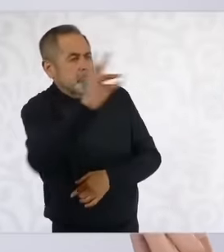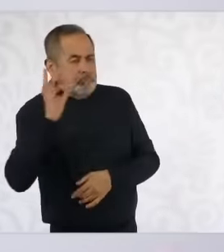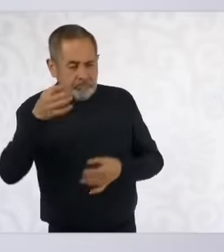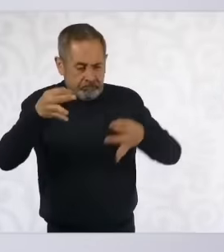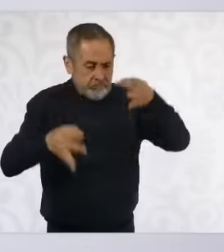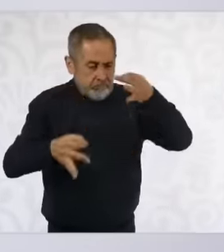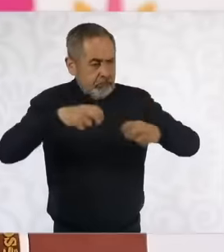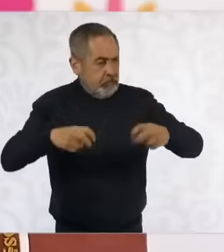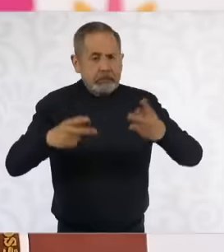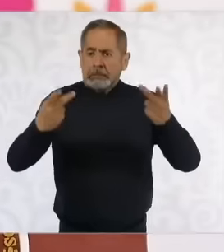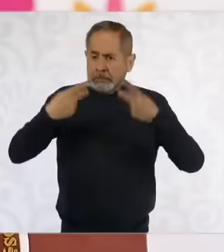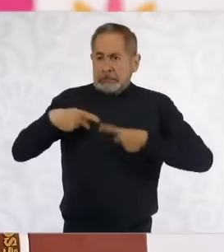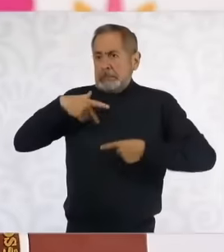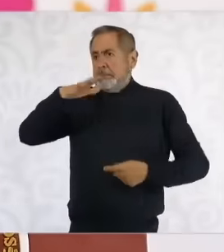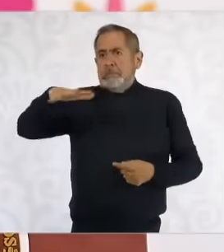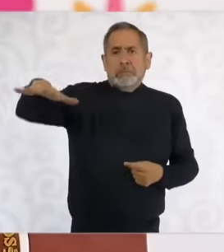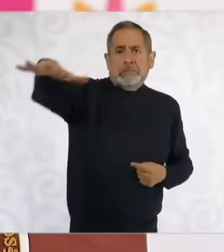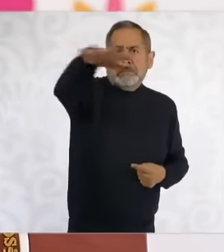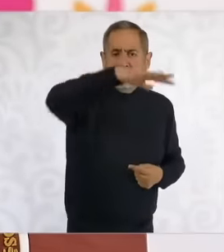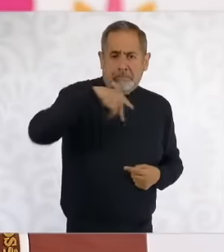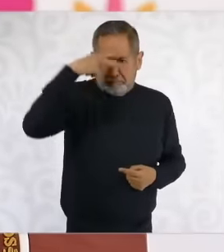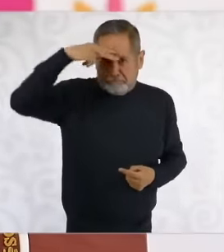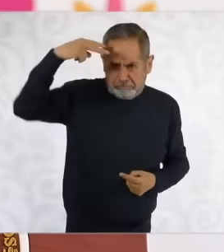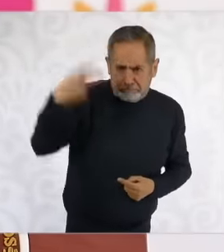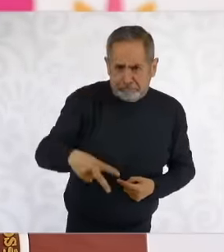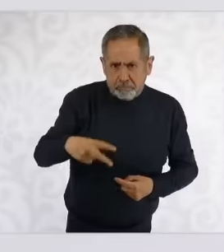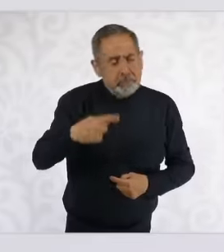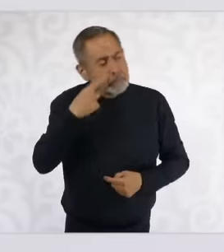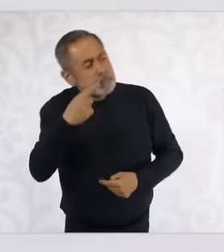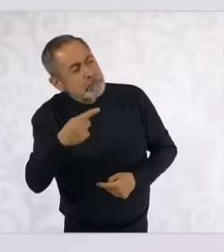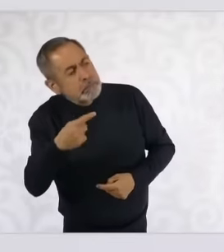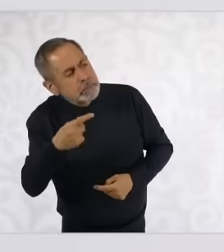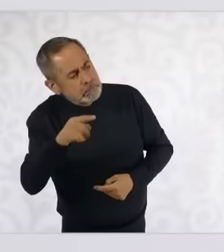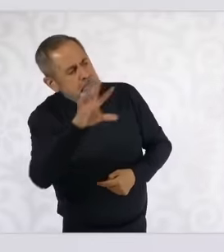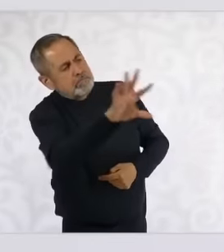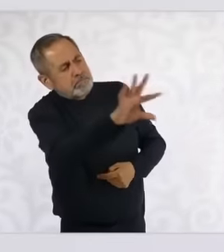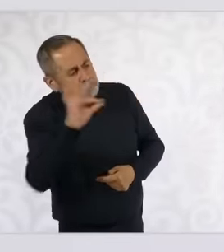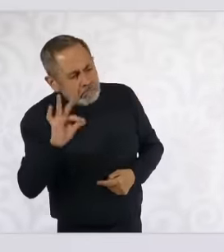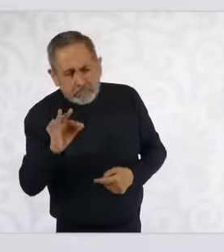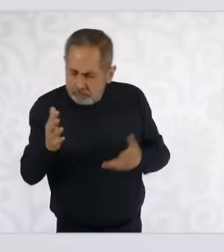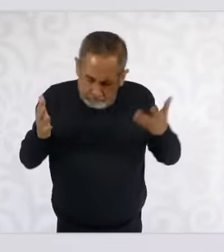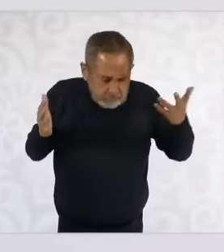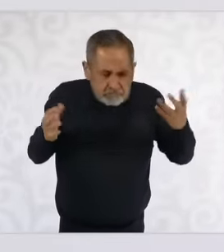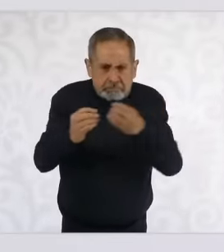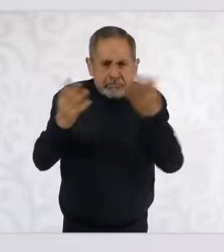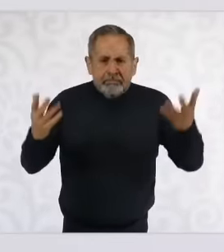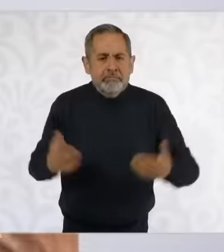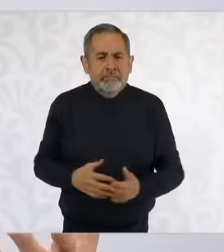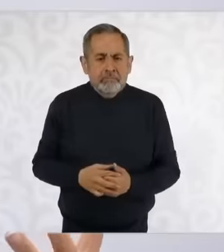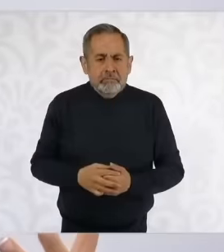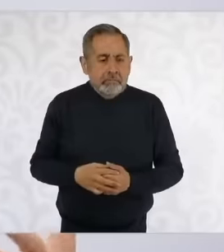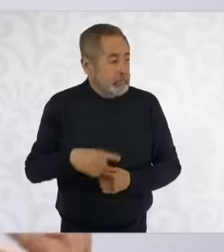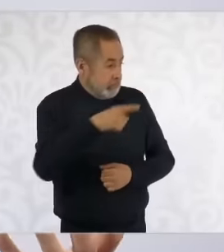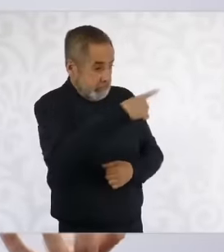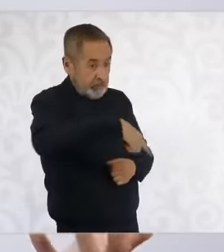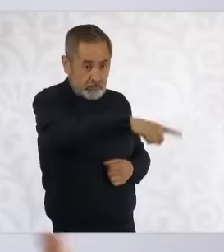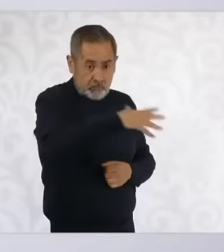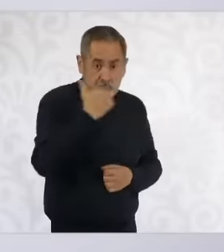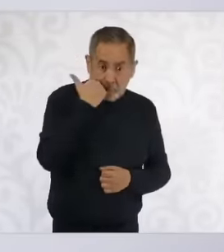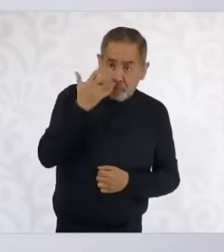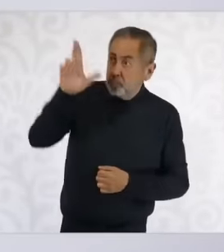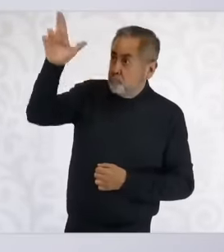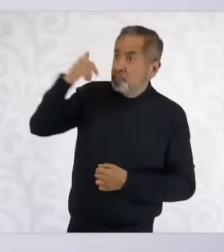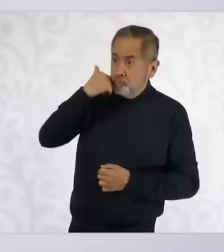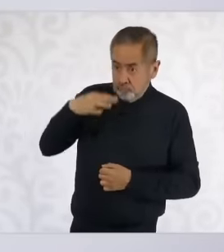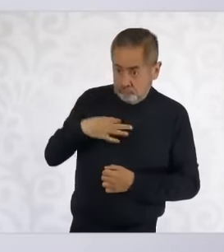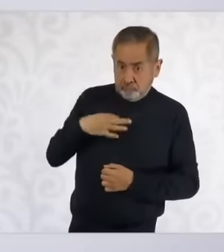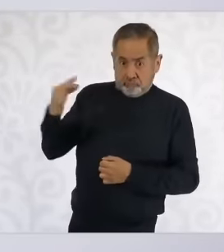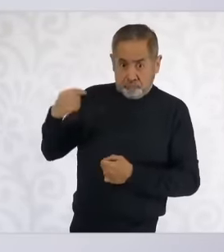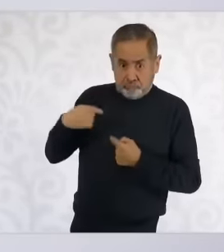Mexico What do those who are going to participate have to comply with because that's also what it is No, it's not that